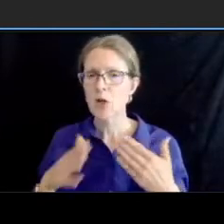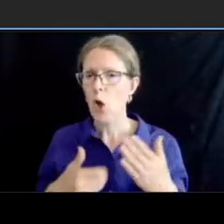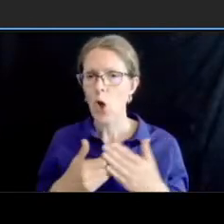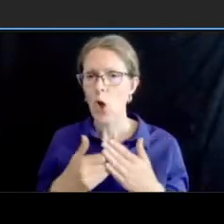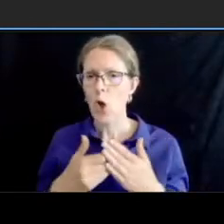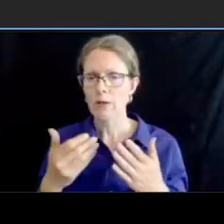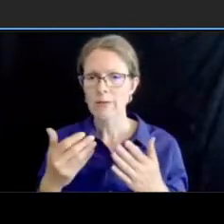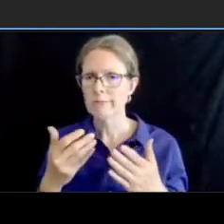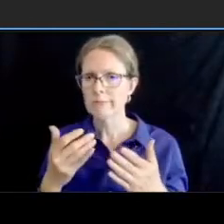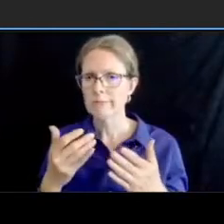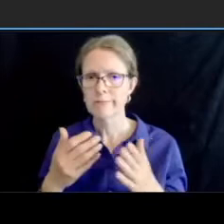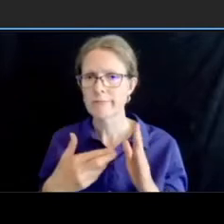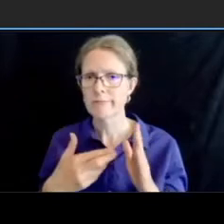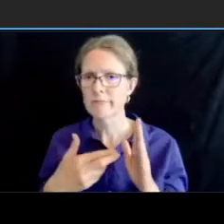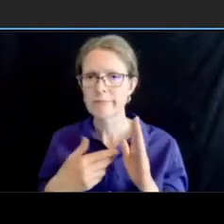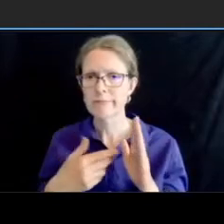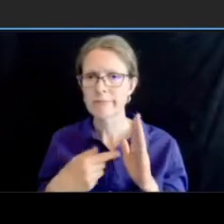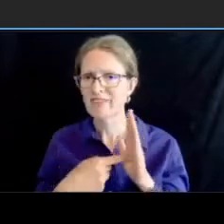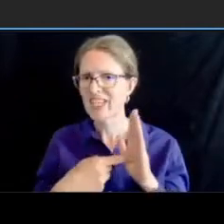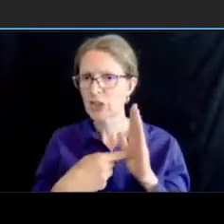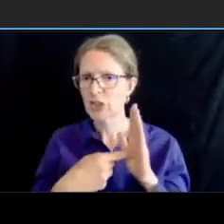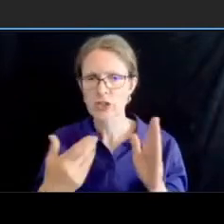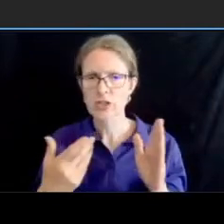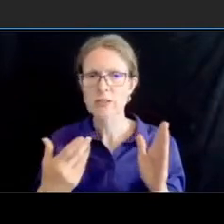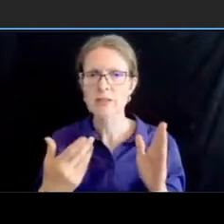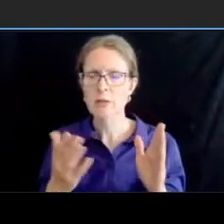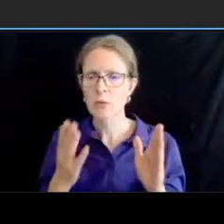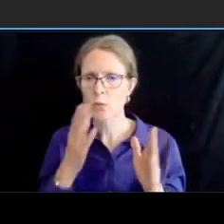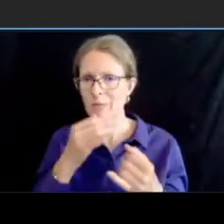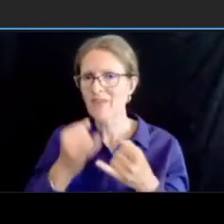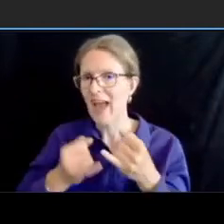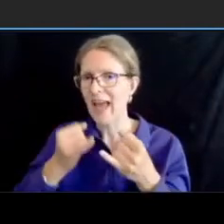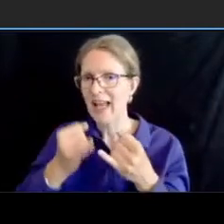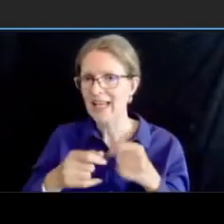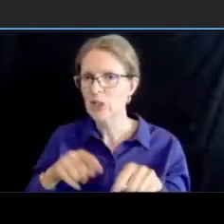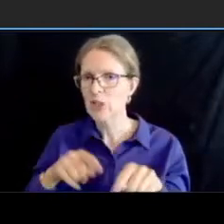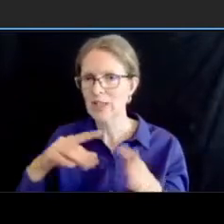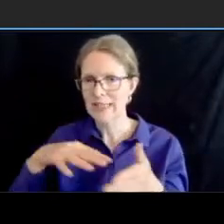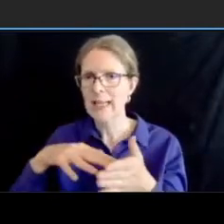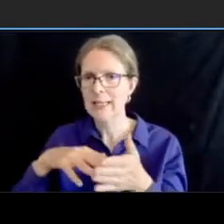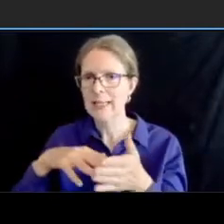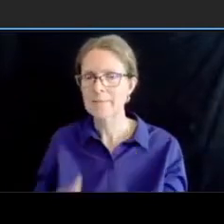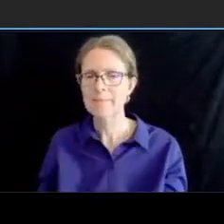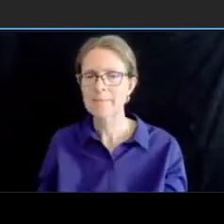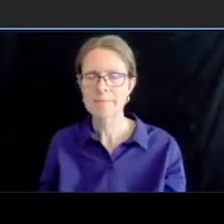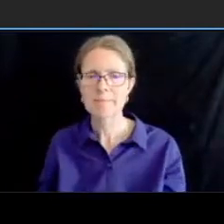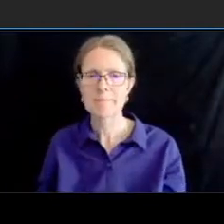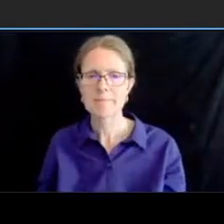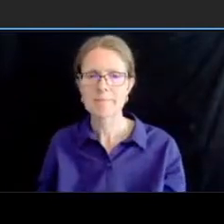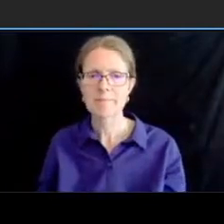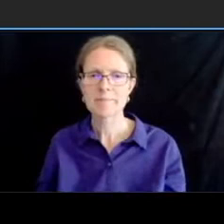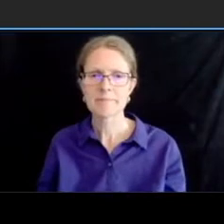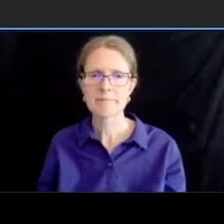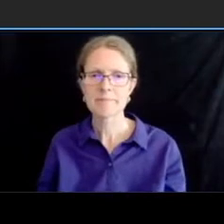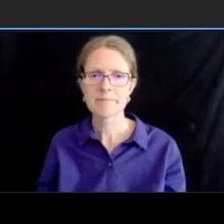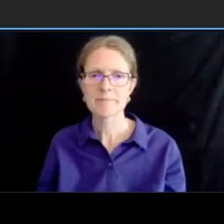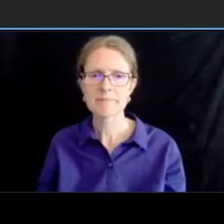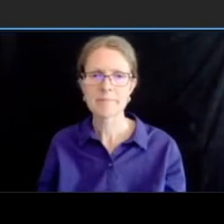in the study so that the existence of the parking lanes again does uh require the two and a half